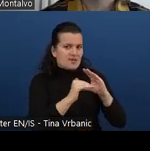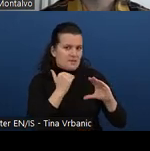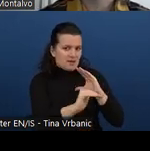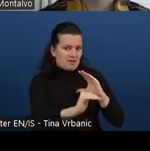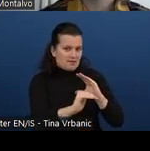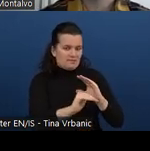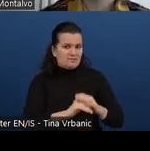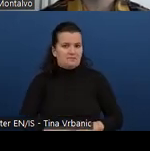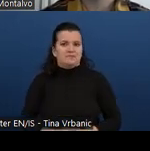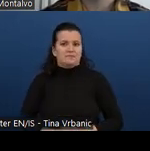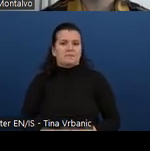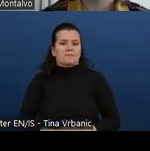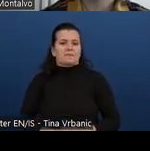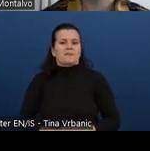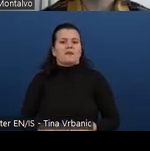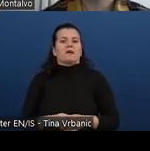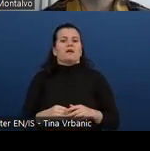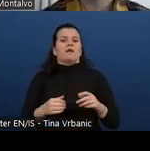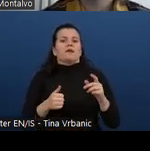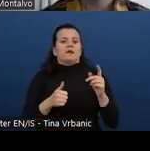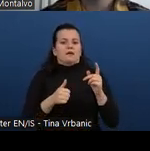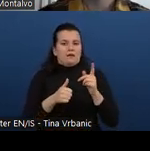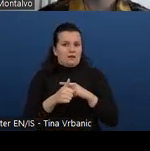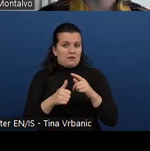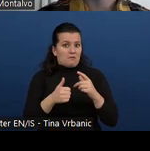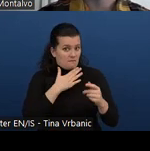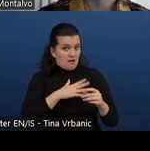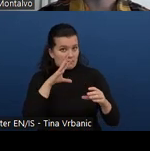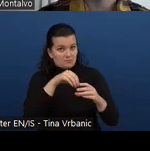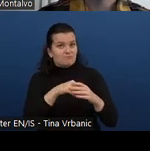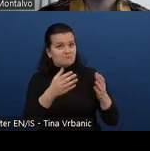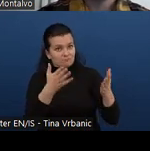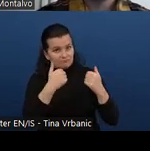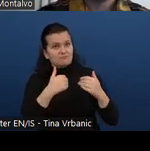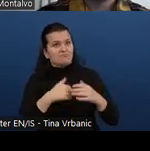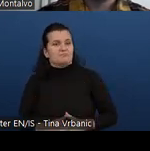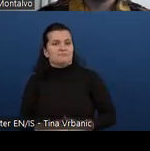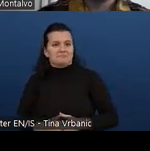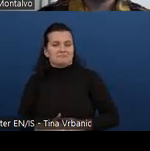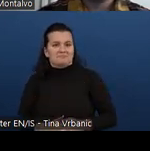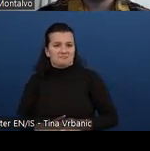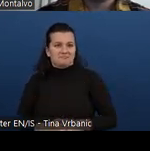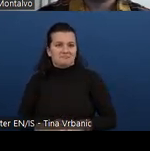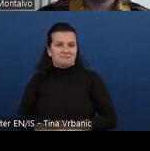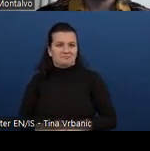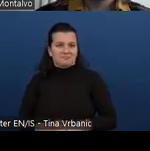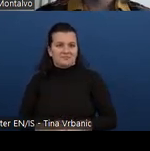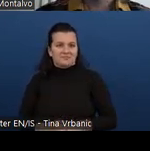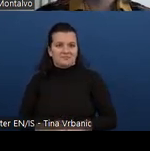But if you want to take that course, of course, we advise you to do so.